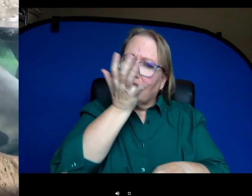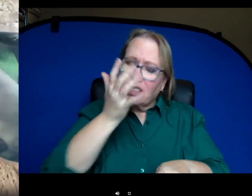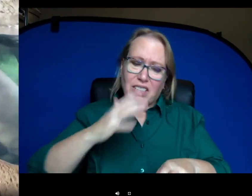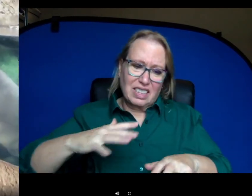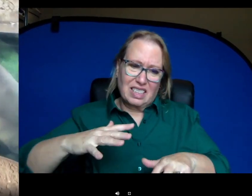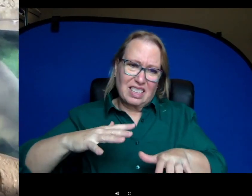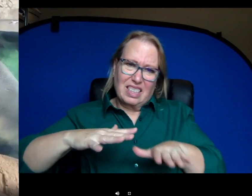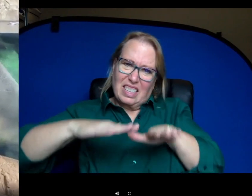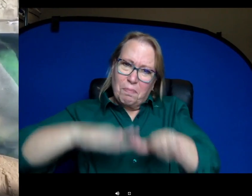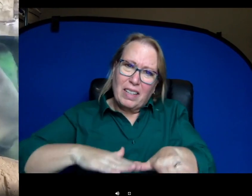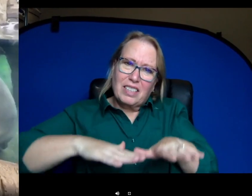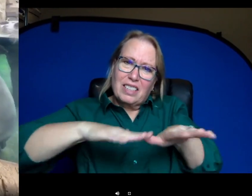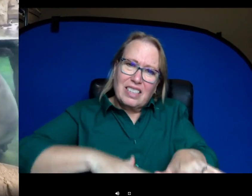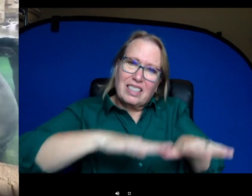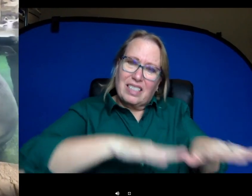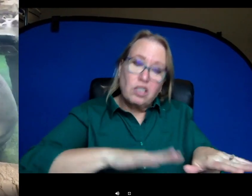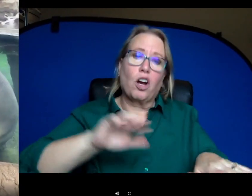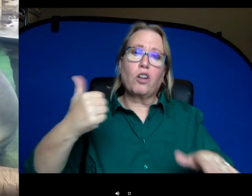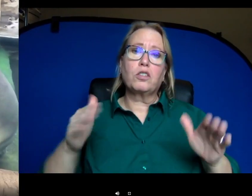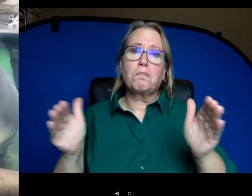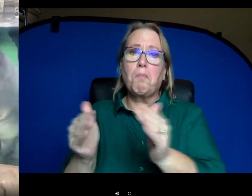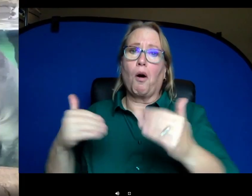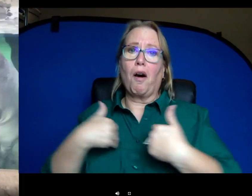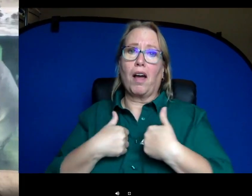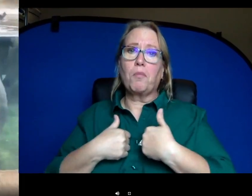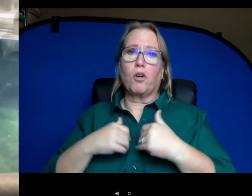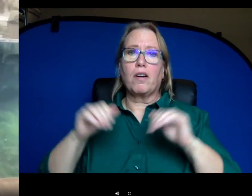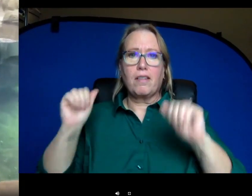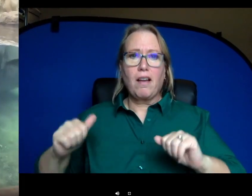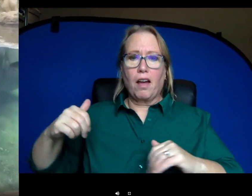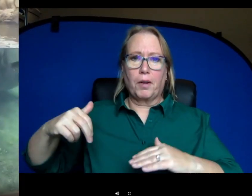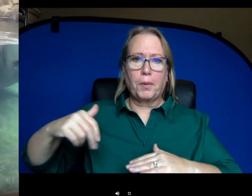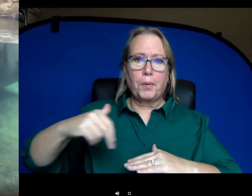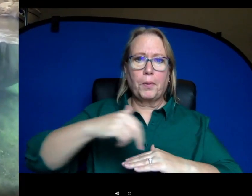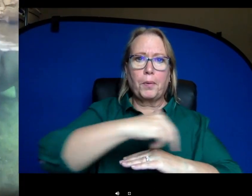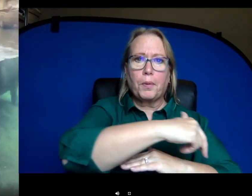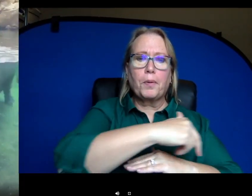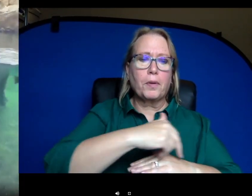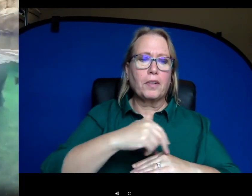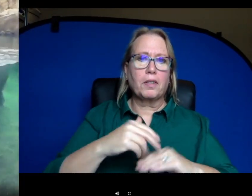moves the grasses and the weeds away so that animals smaller than hippos can go